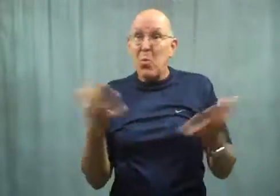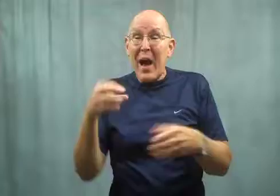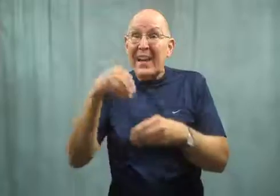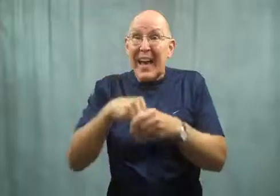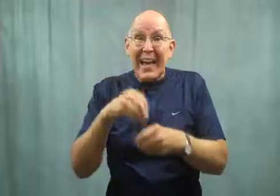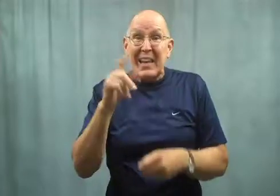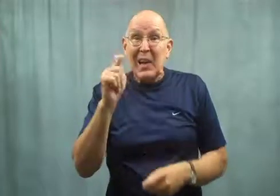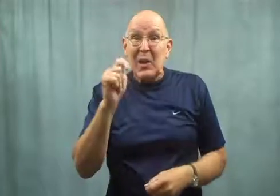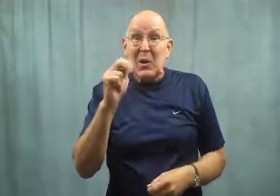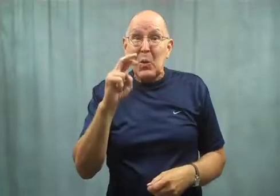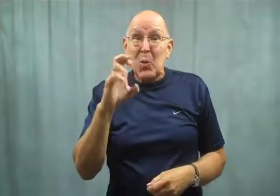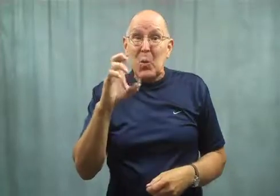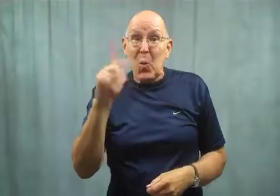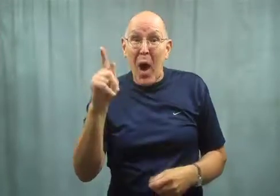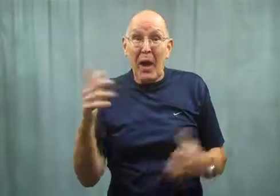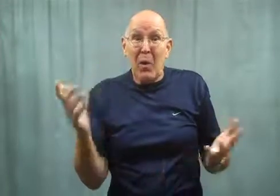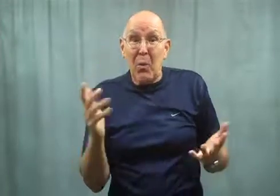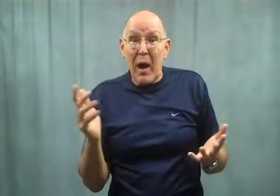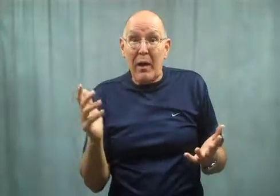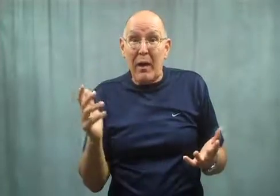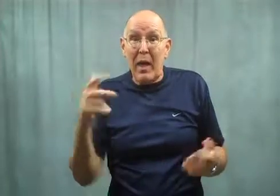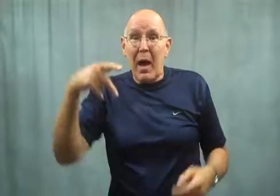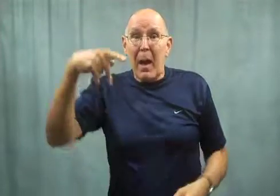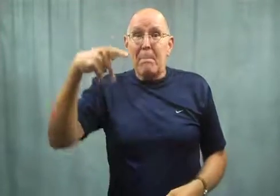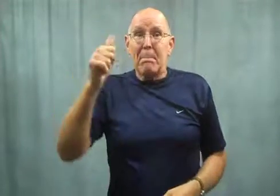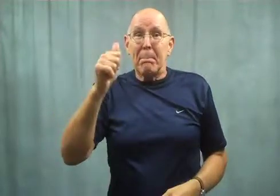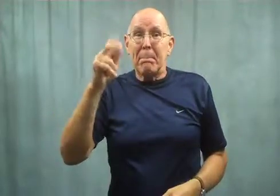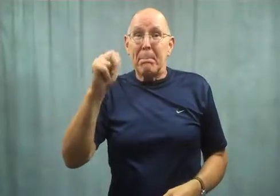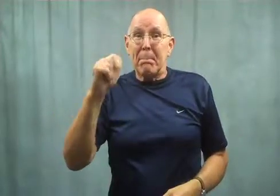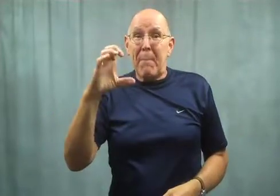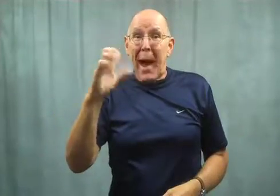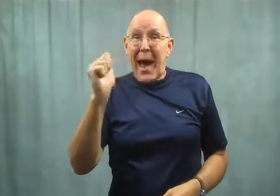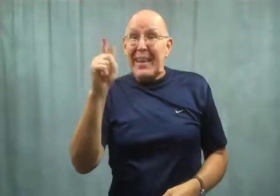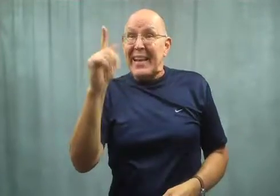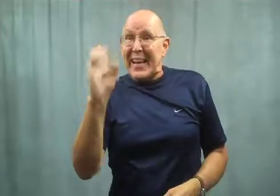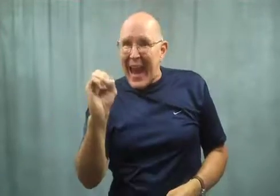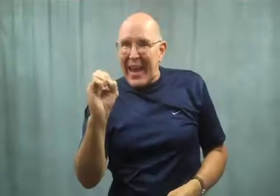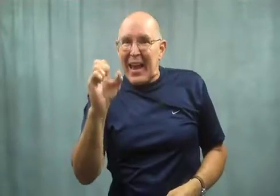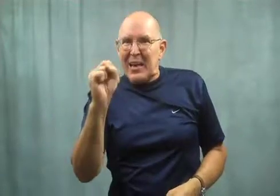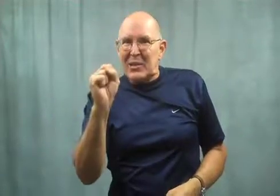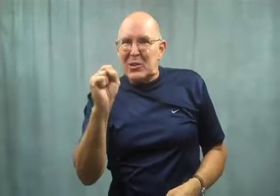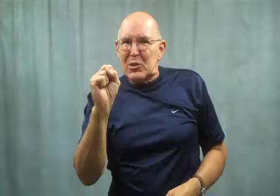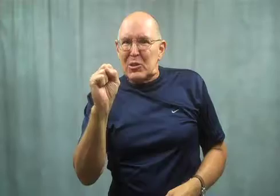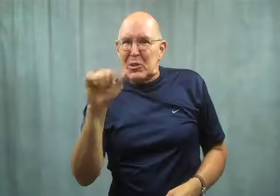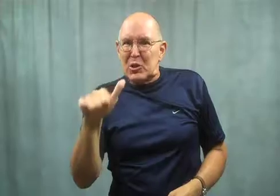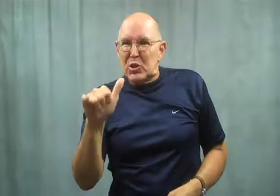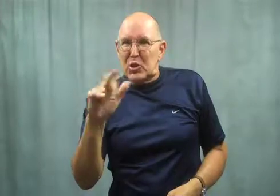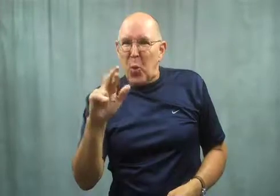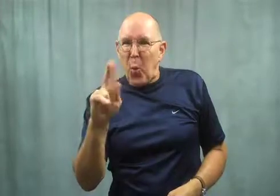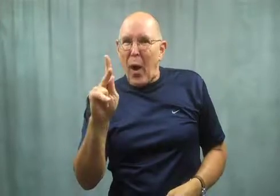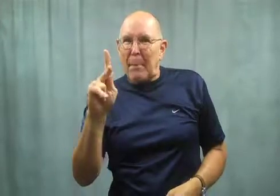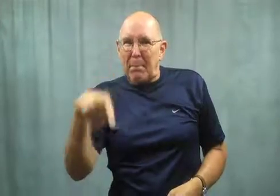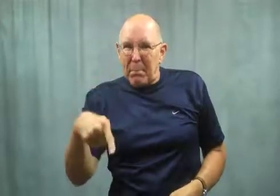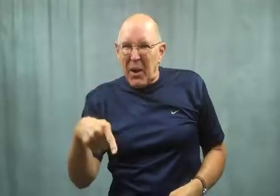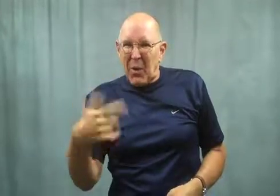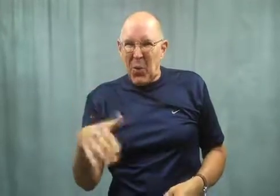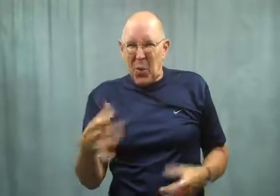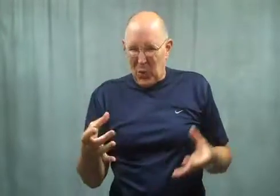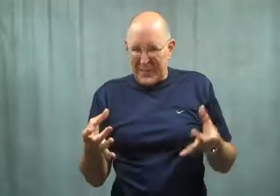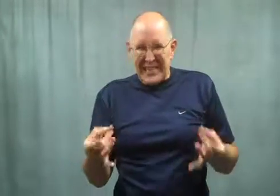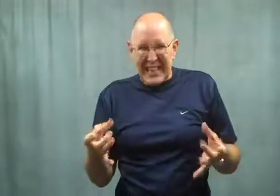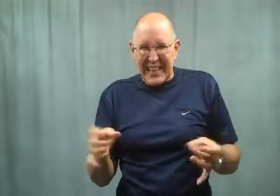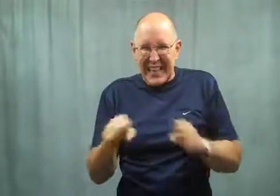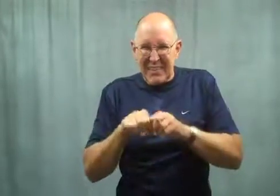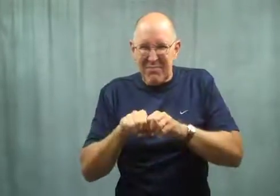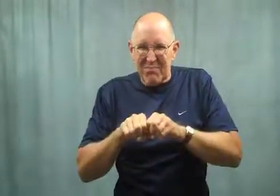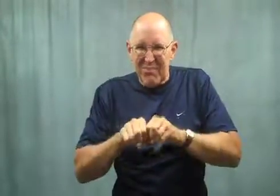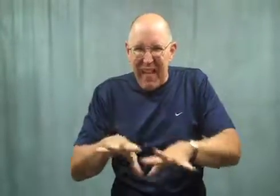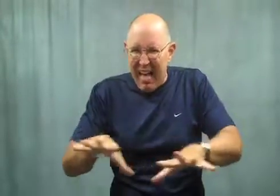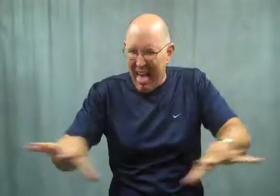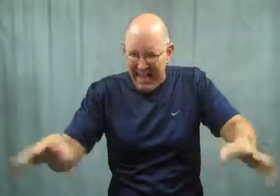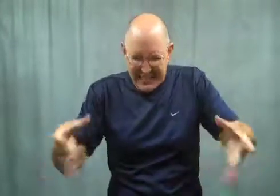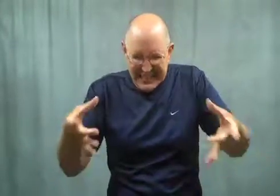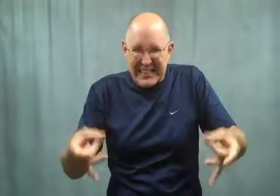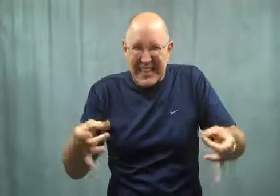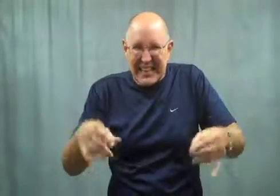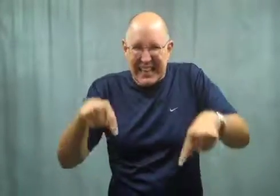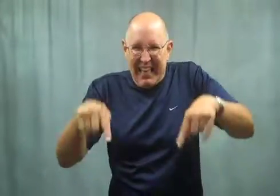The truck was loaded with pancake syrup.